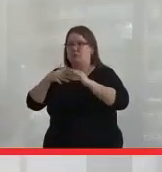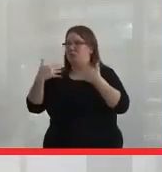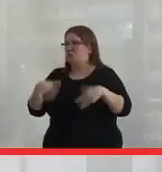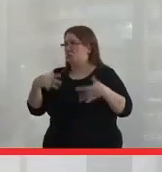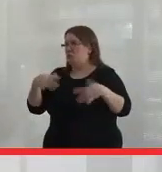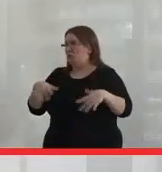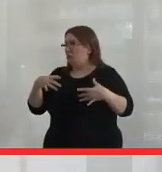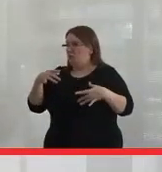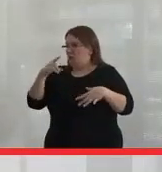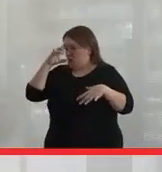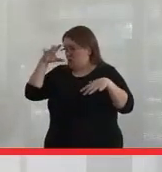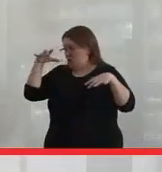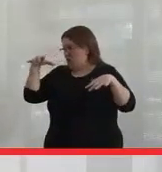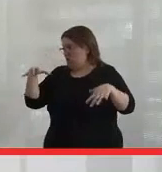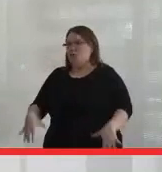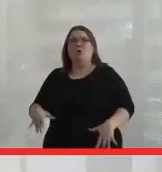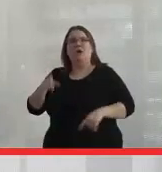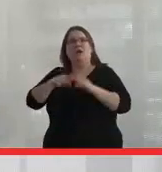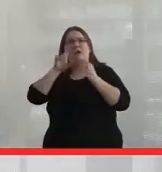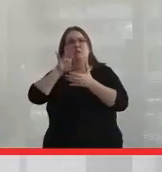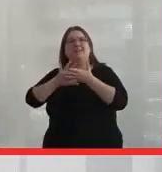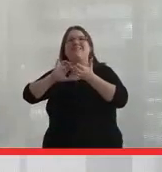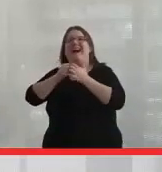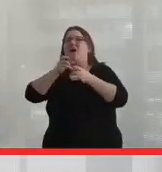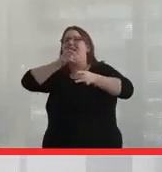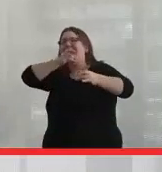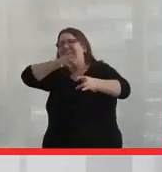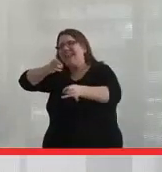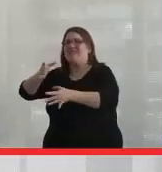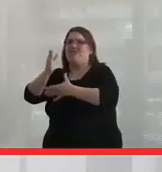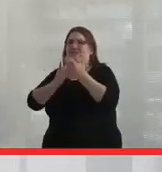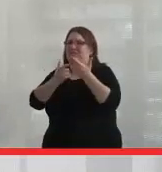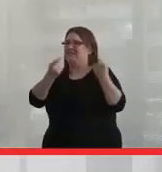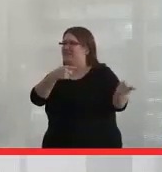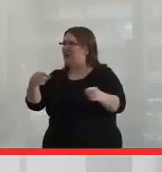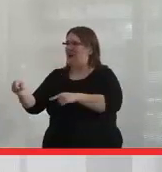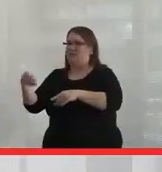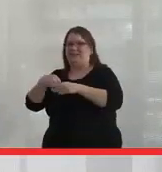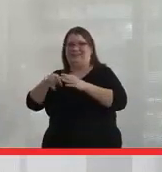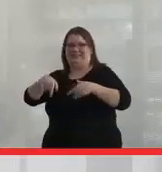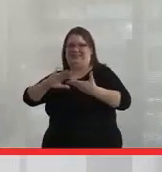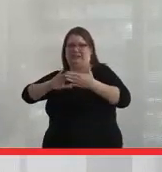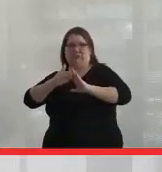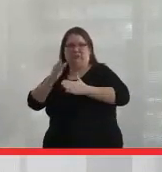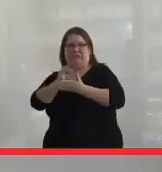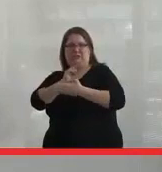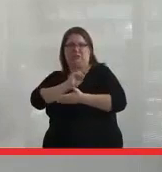I can't believe how hateful some of the stuff is that goes on in this community, on this campus,